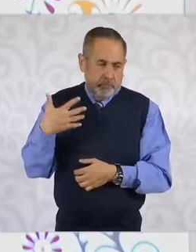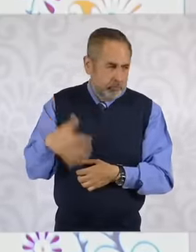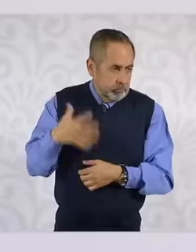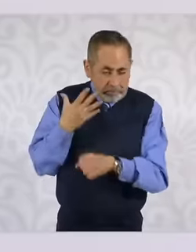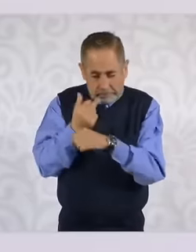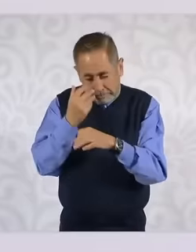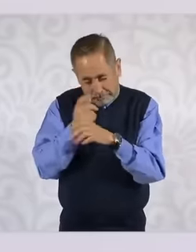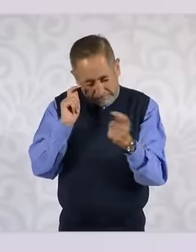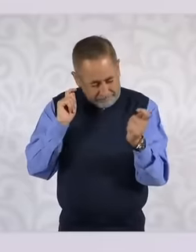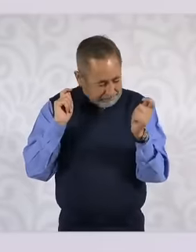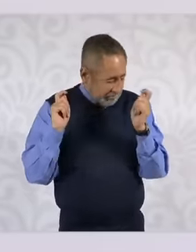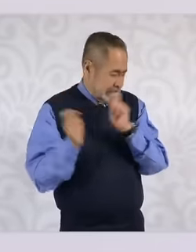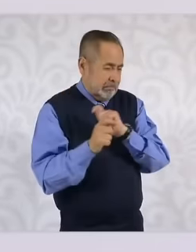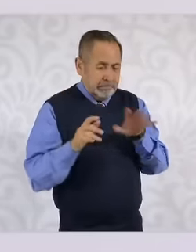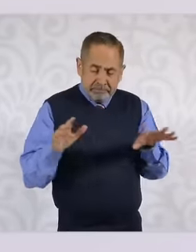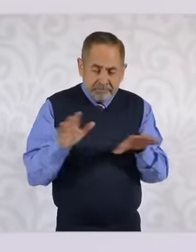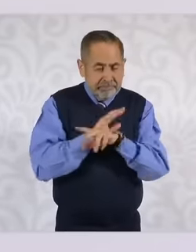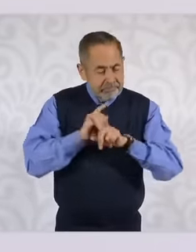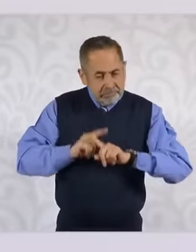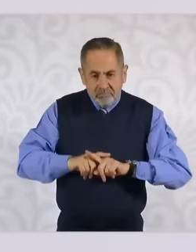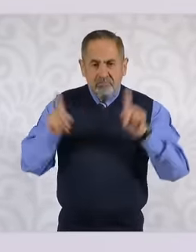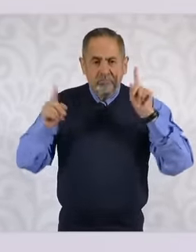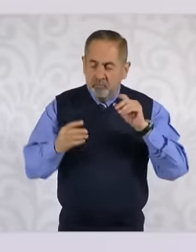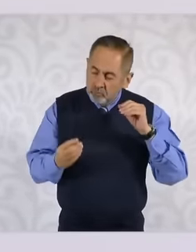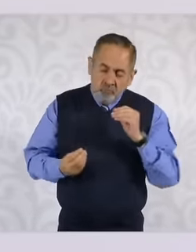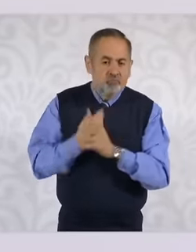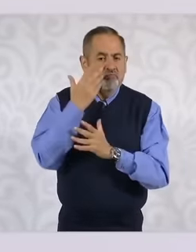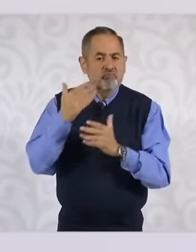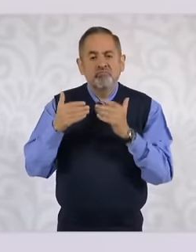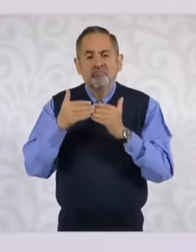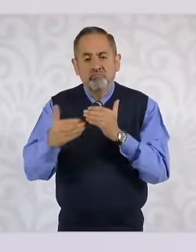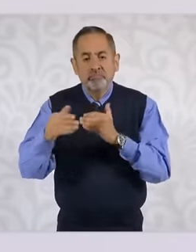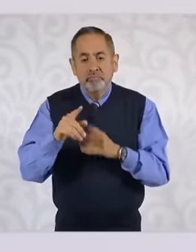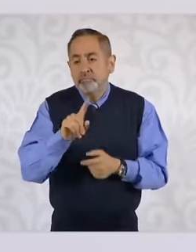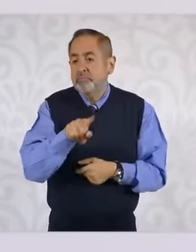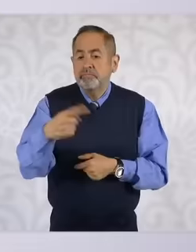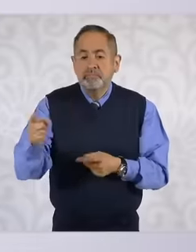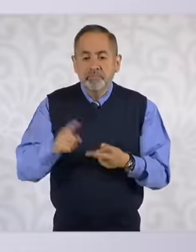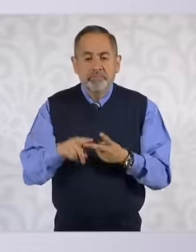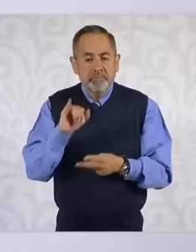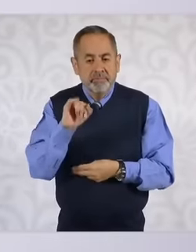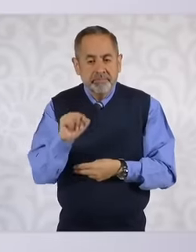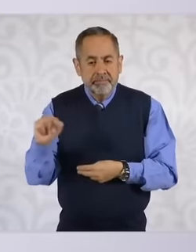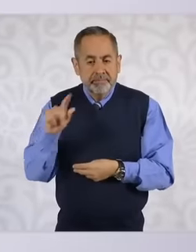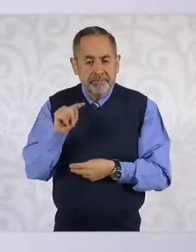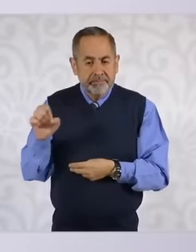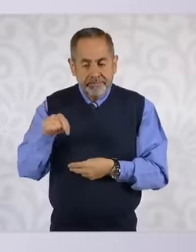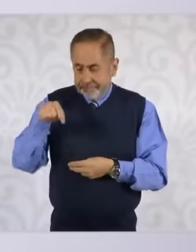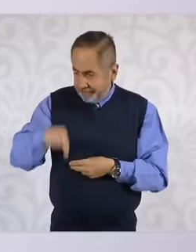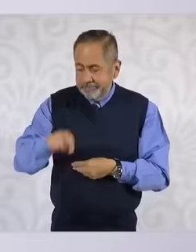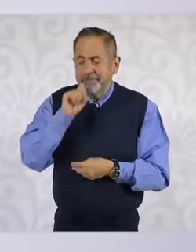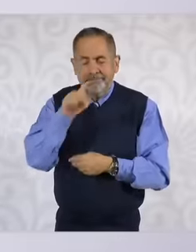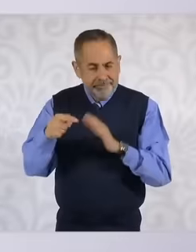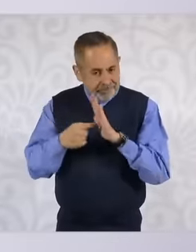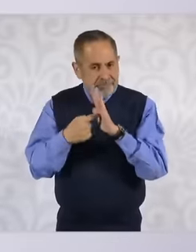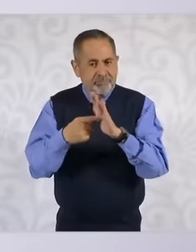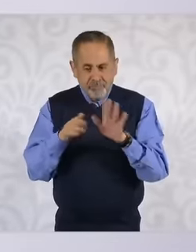the way it operated in a new way and the Iste that here He himself considered how the IS was